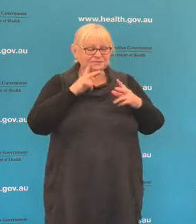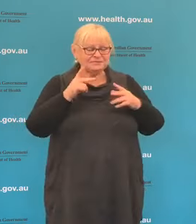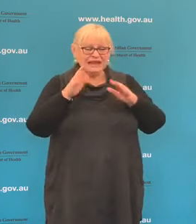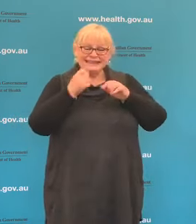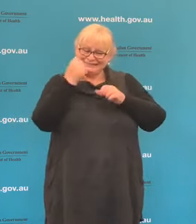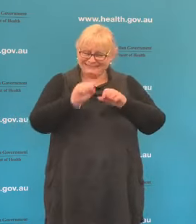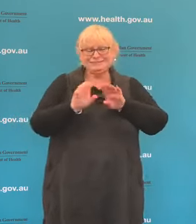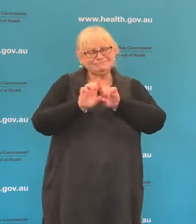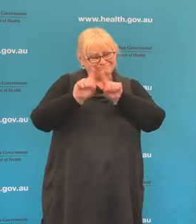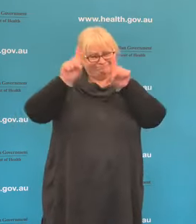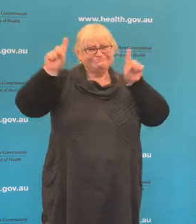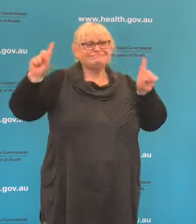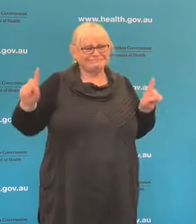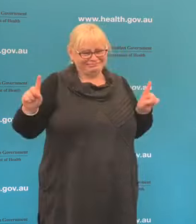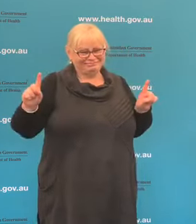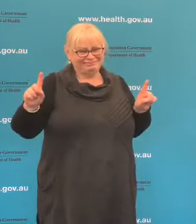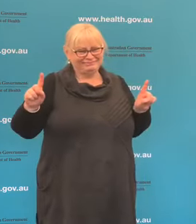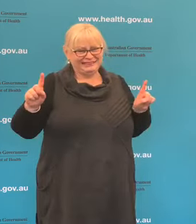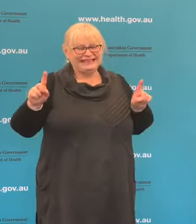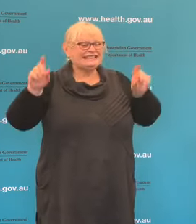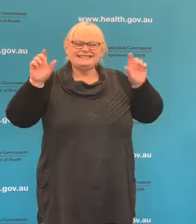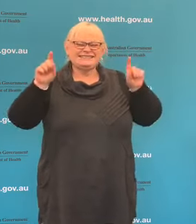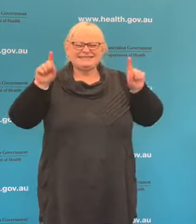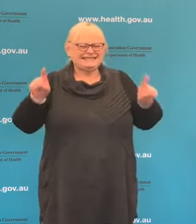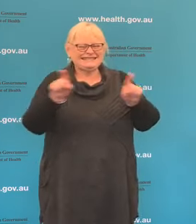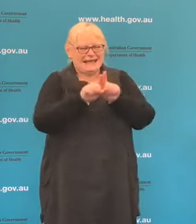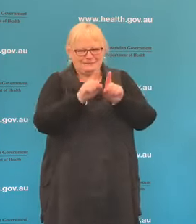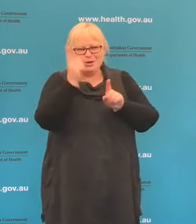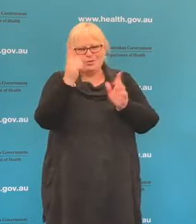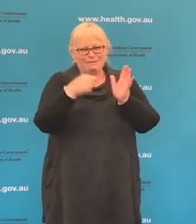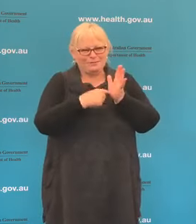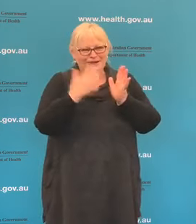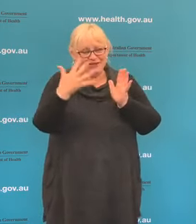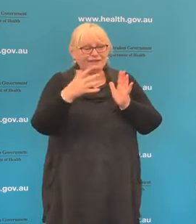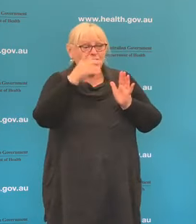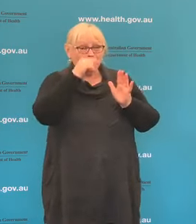recommendations stay in place. Obviously we can hug the members of our immediate